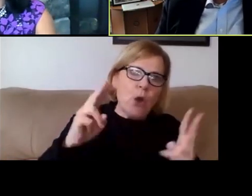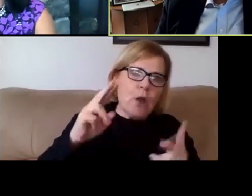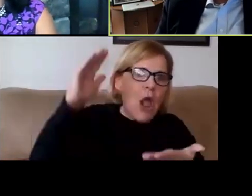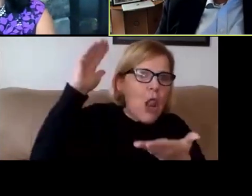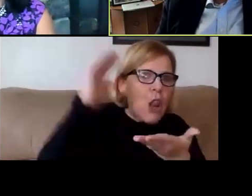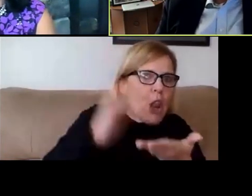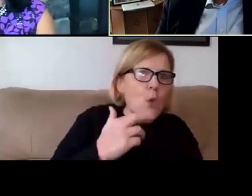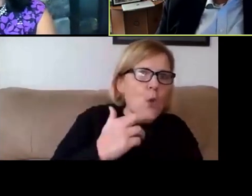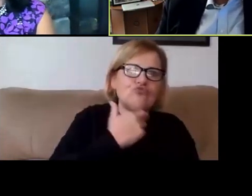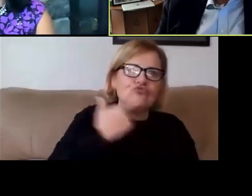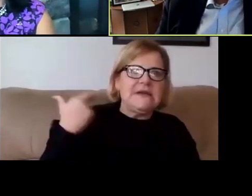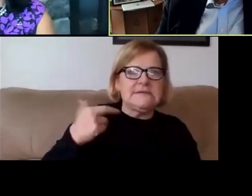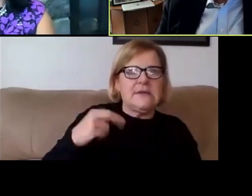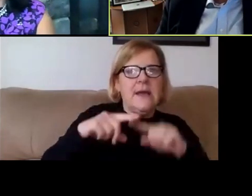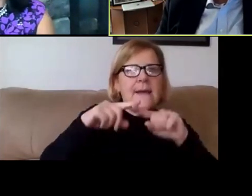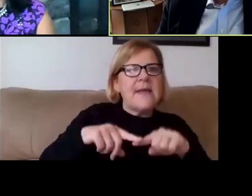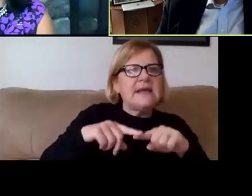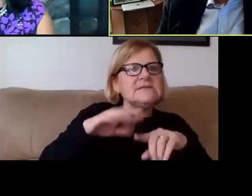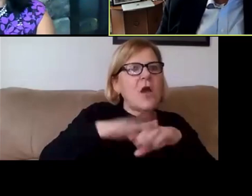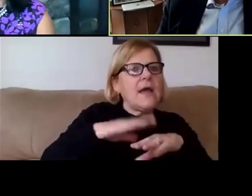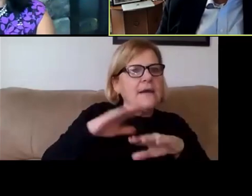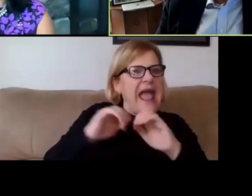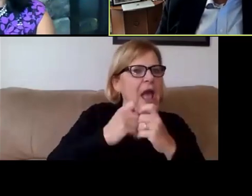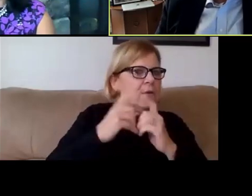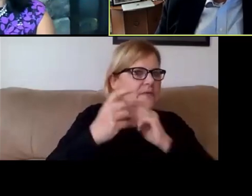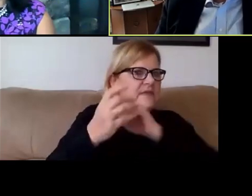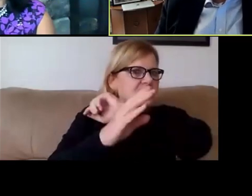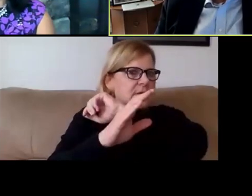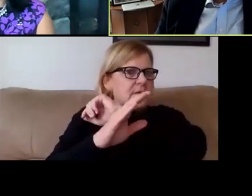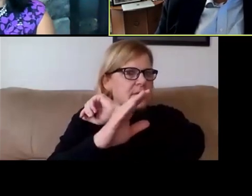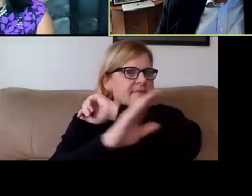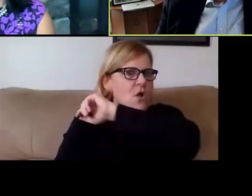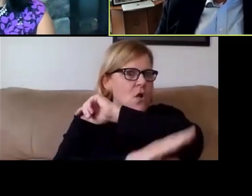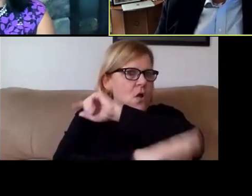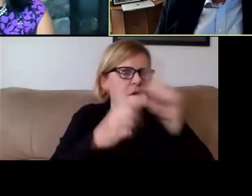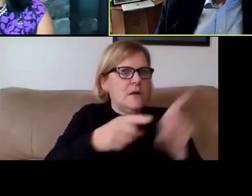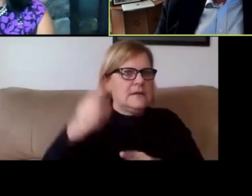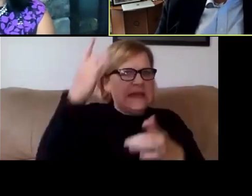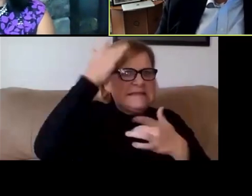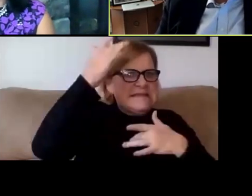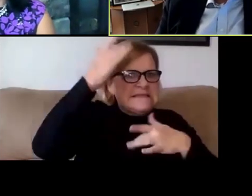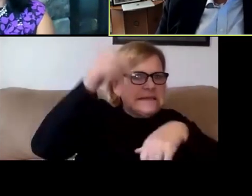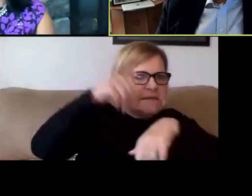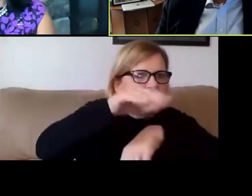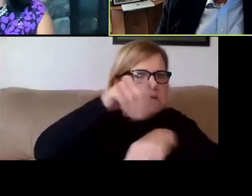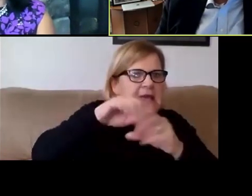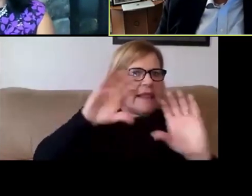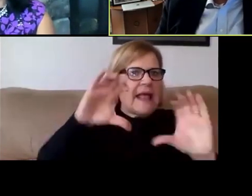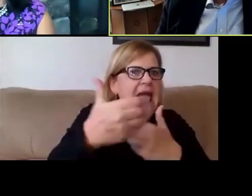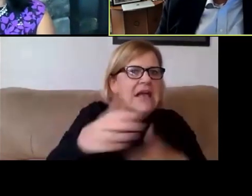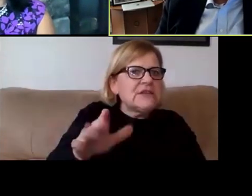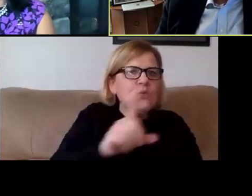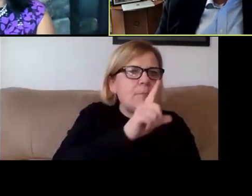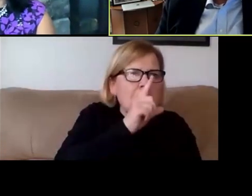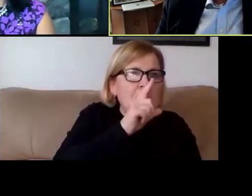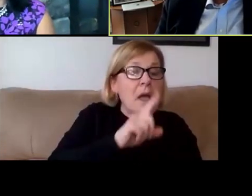based on the way the semester has played out. We've had no disease transmission in the classroom. Yet that doesn't mean that people aren't,